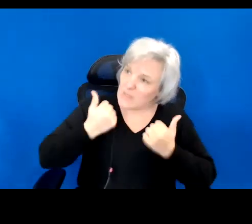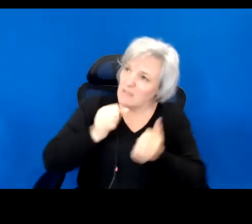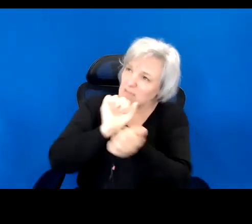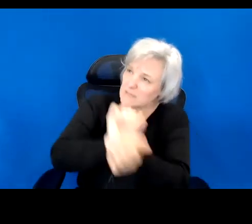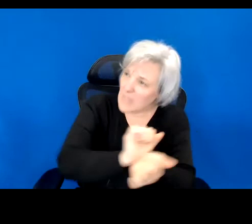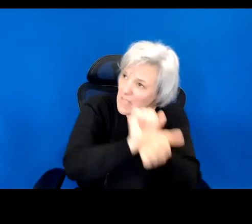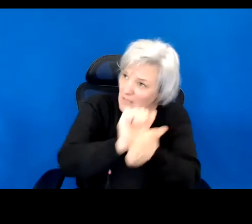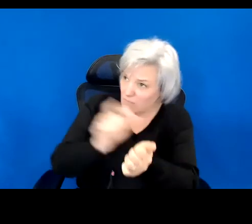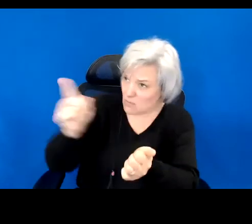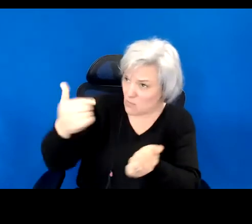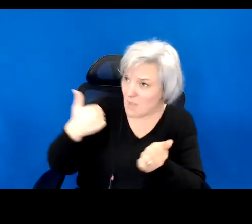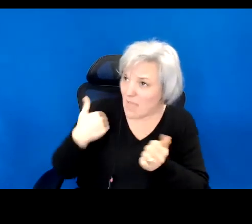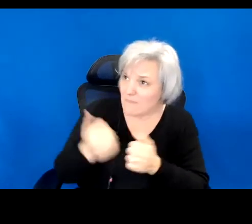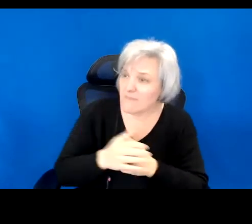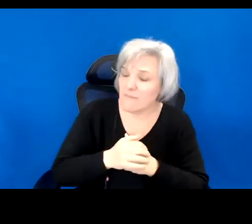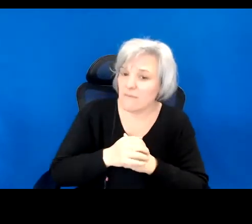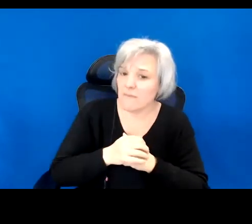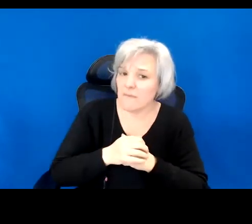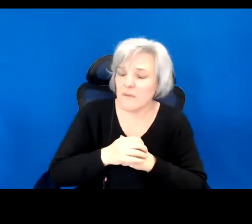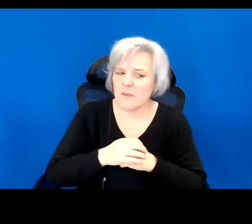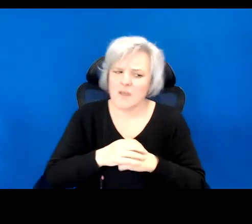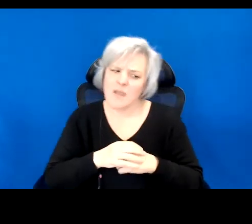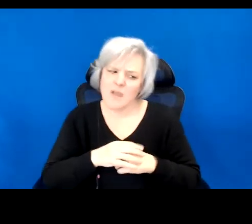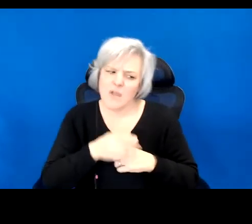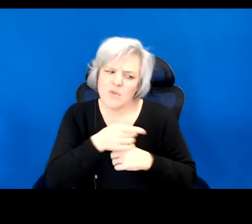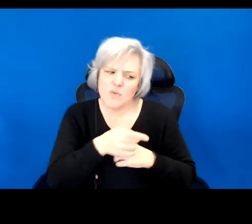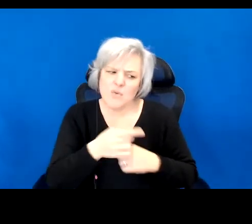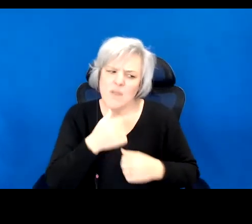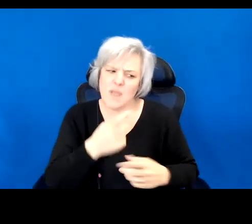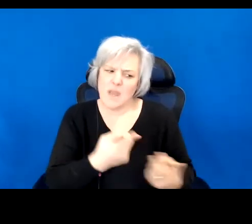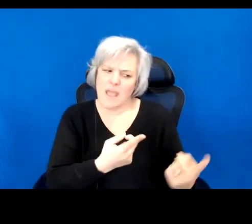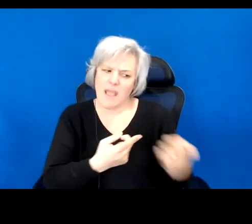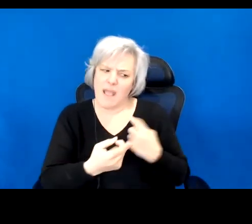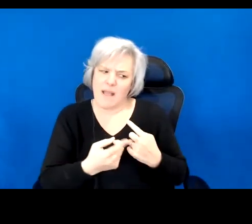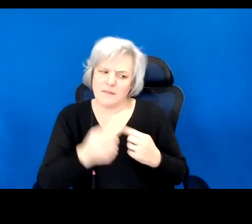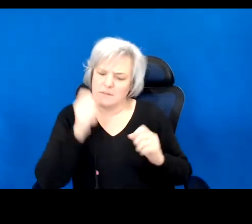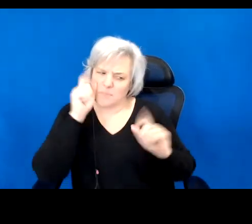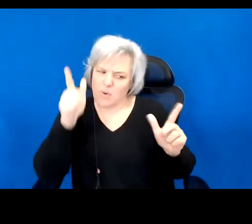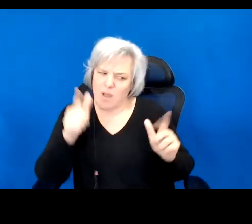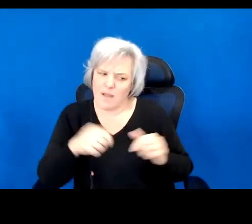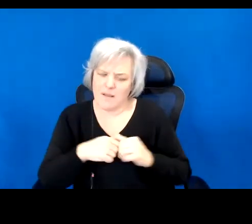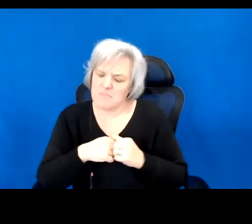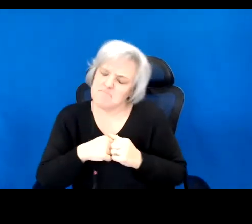The question did not come as an absolute surprise, because I know you had been studying Abraham